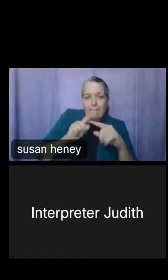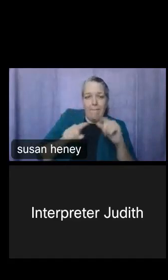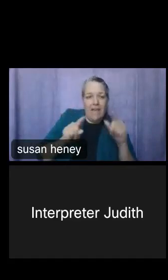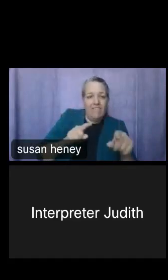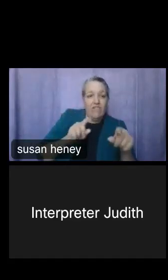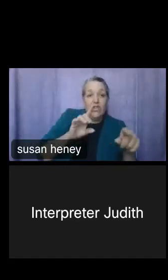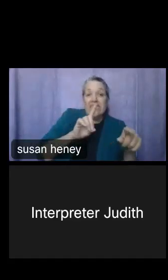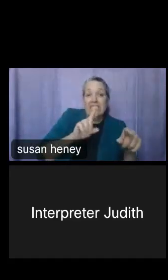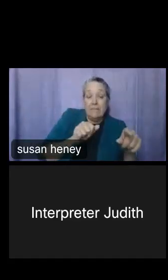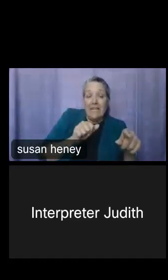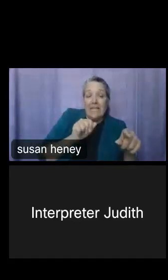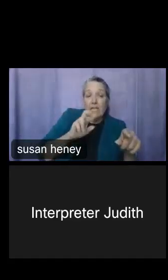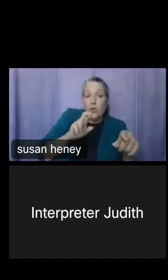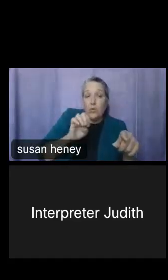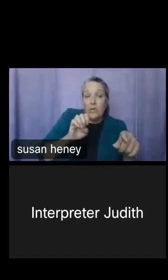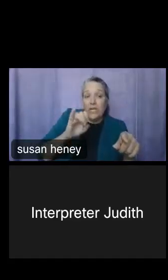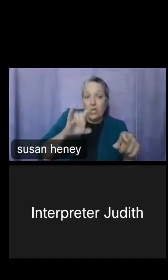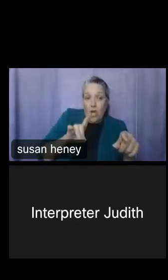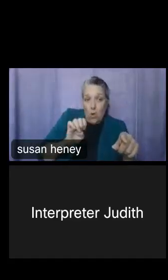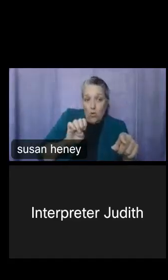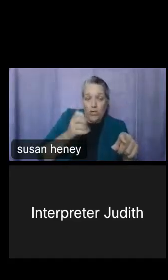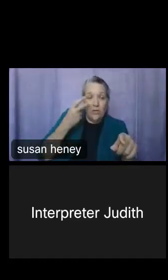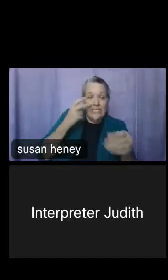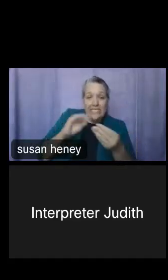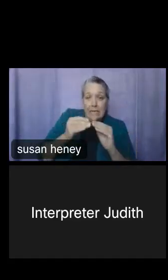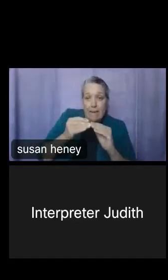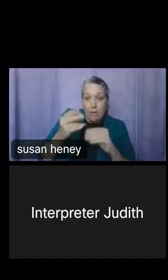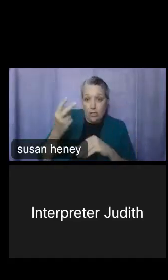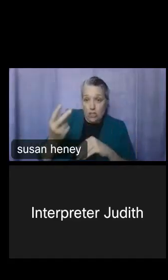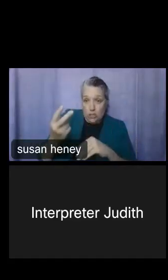you'll note that there is a number 2 next to it. Now, this is really handy because what